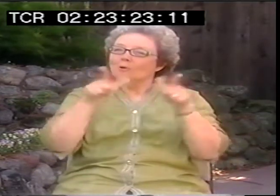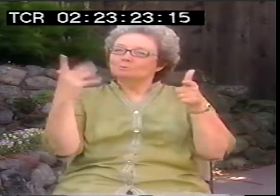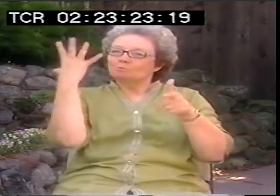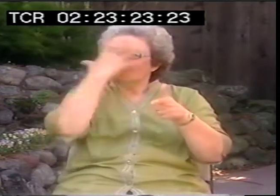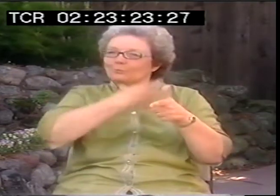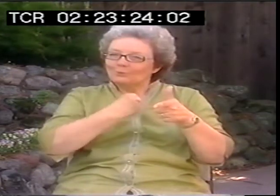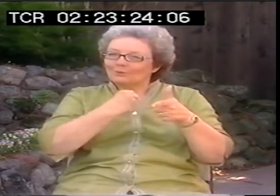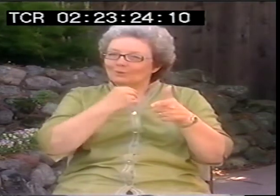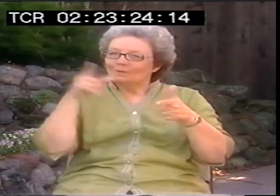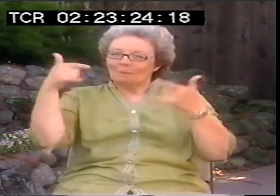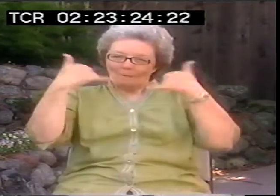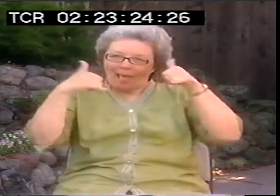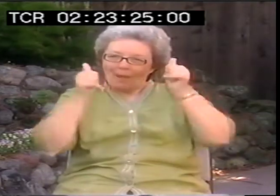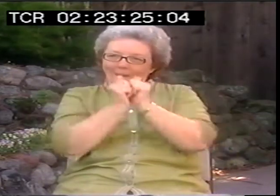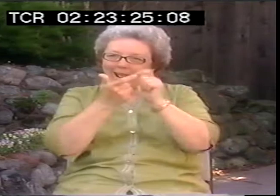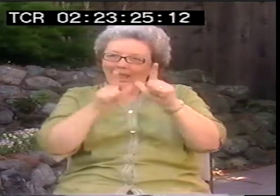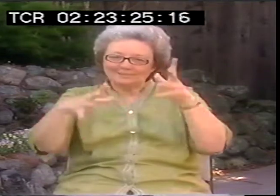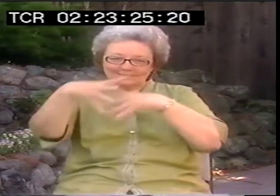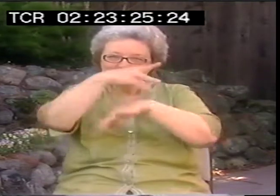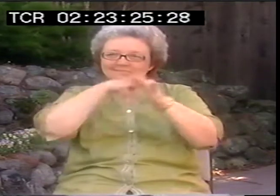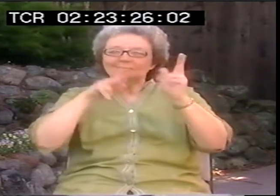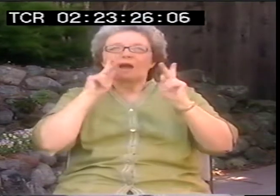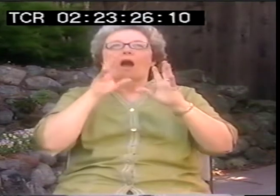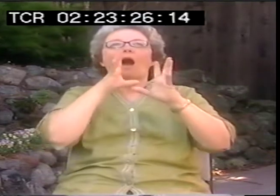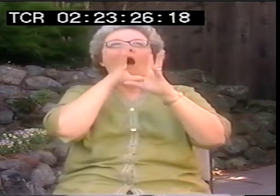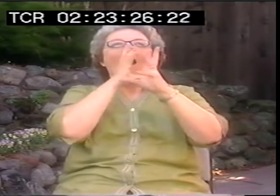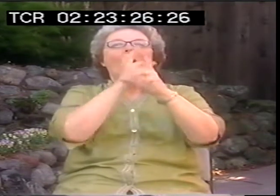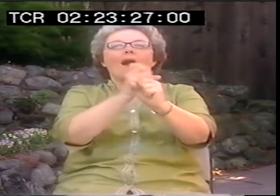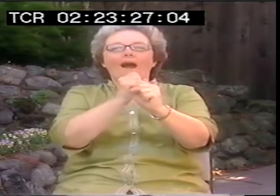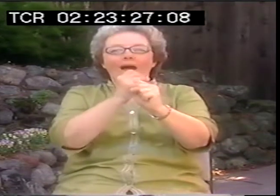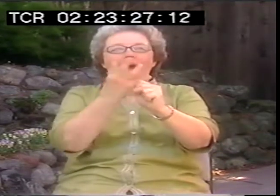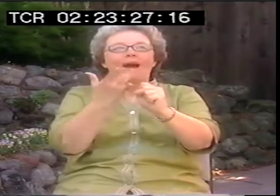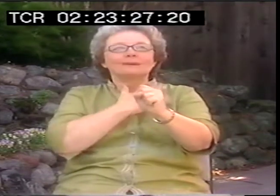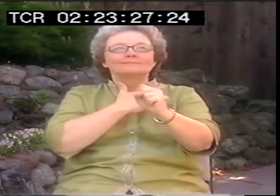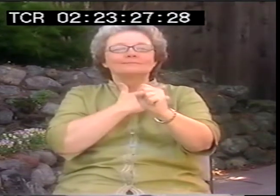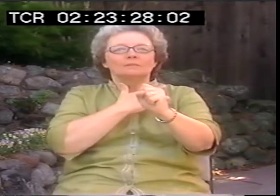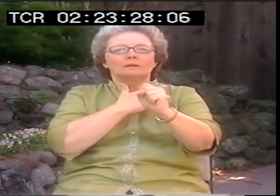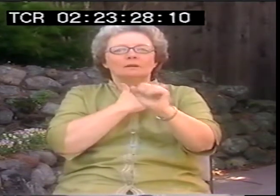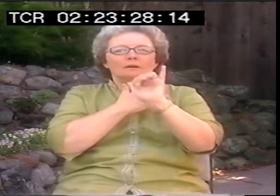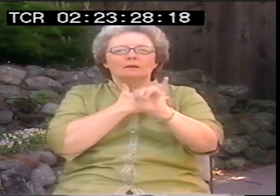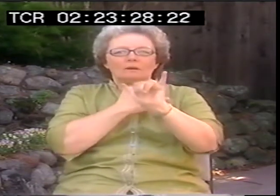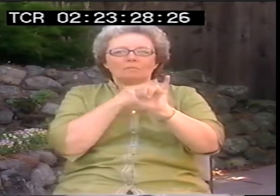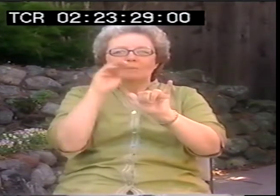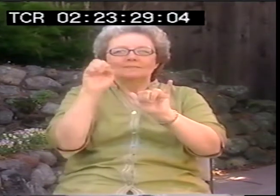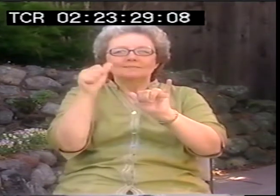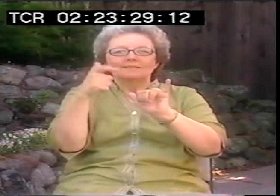Because its eye language. It's beautiful. You're playing with language. It's captivating and it also affects you,